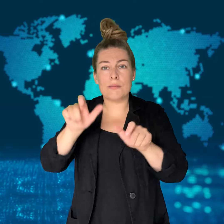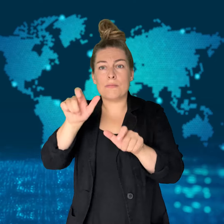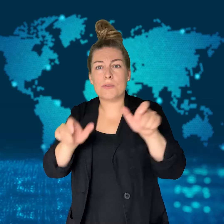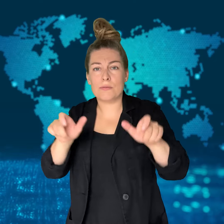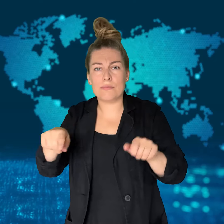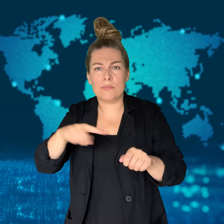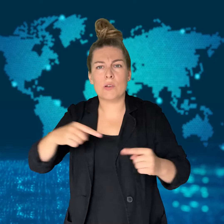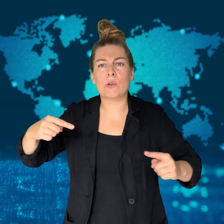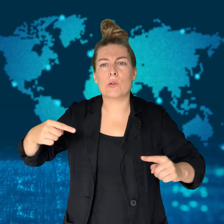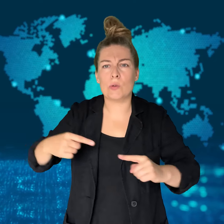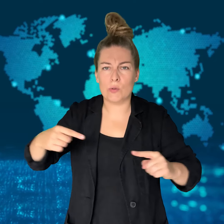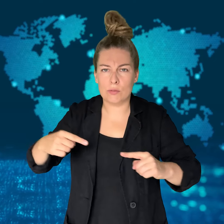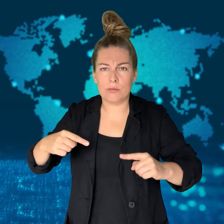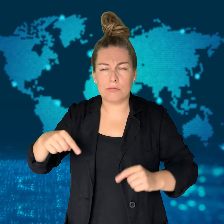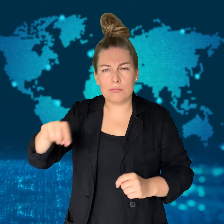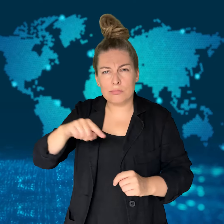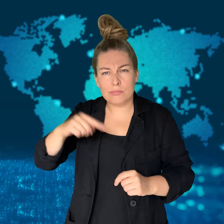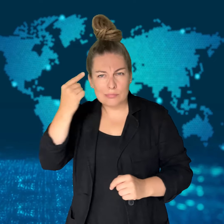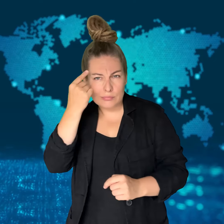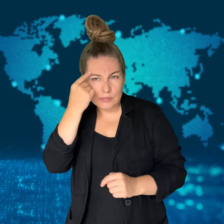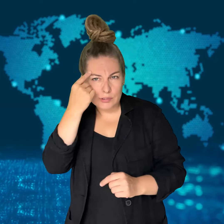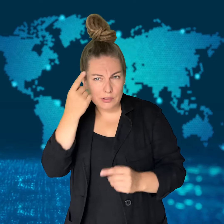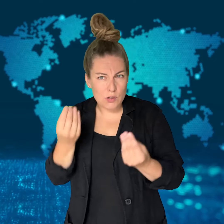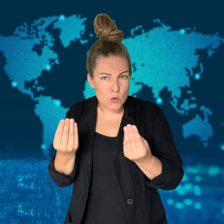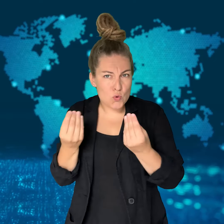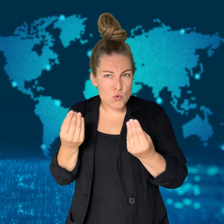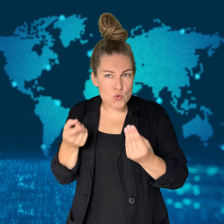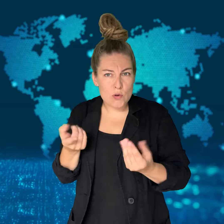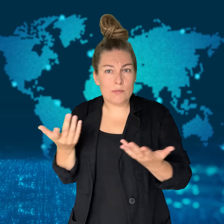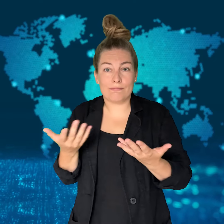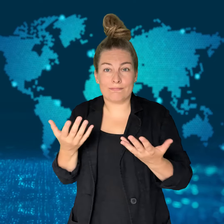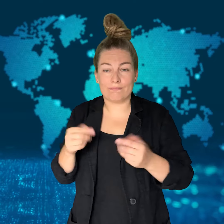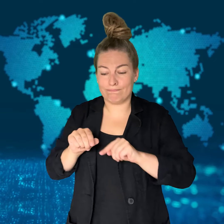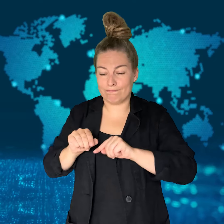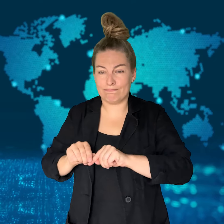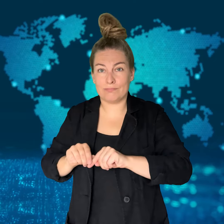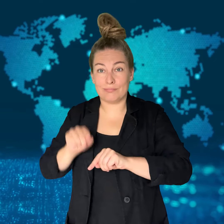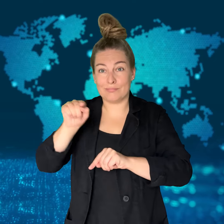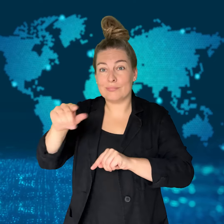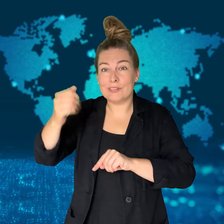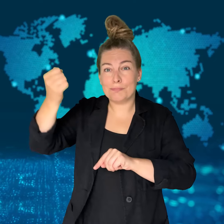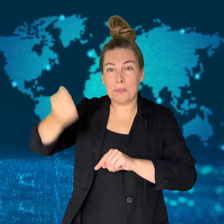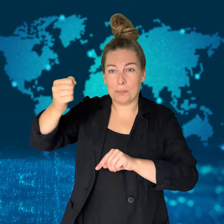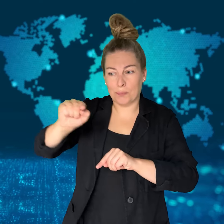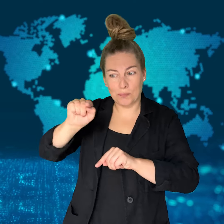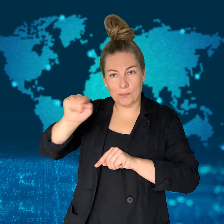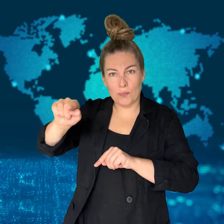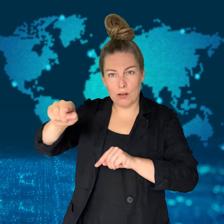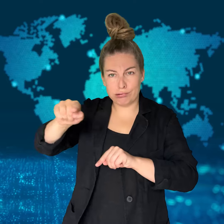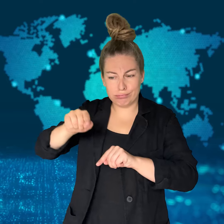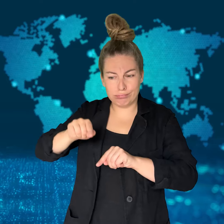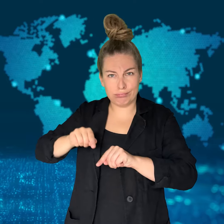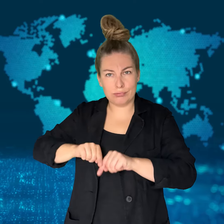strike Israel.